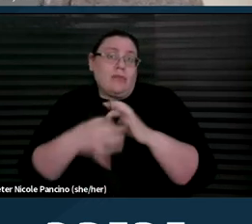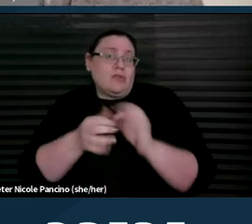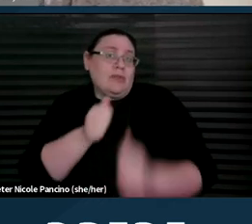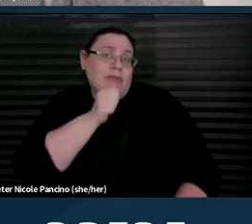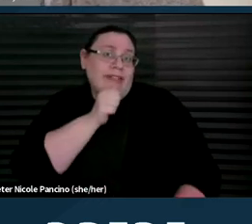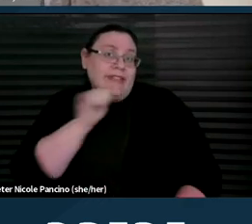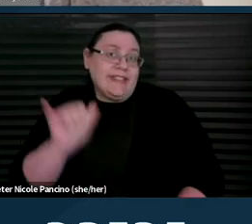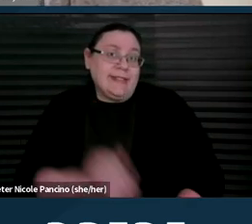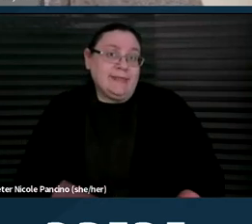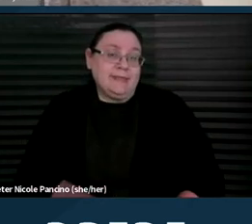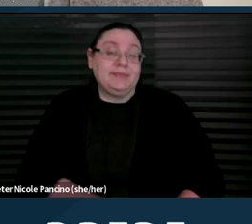And then we'll move to the next slide.